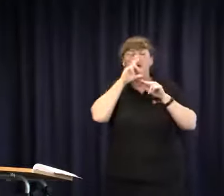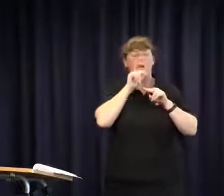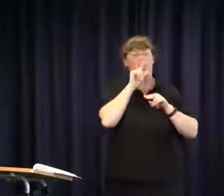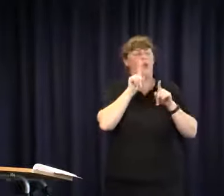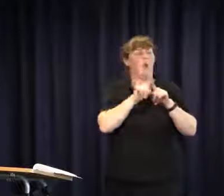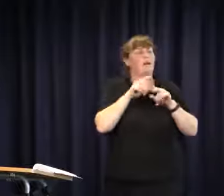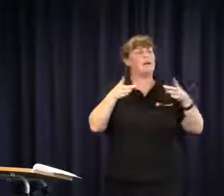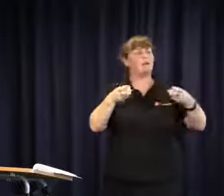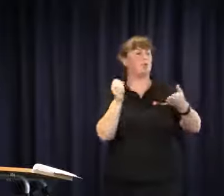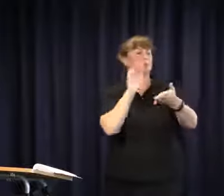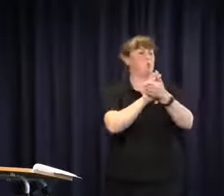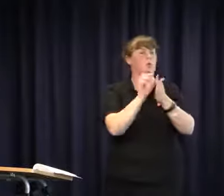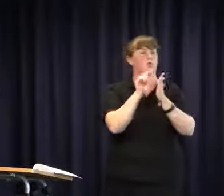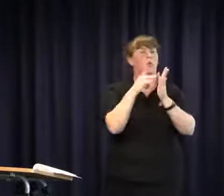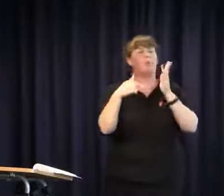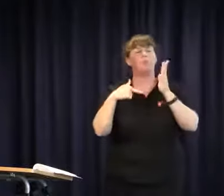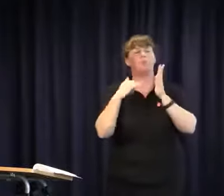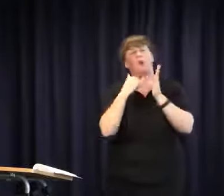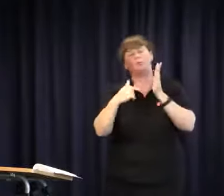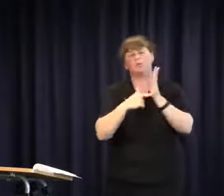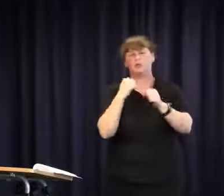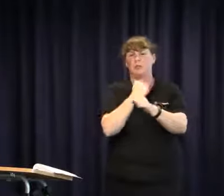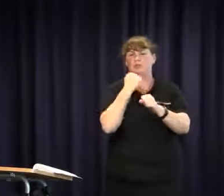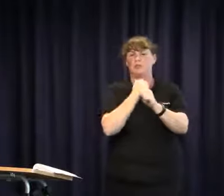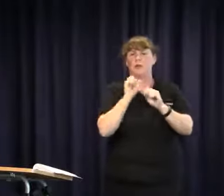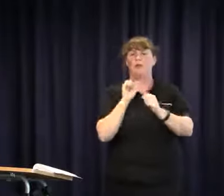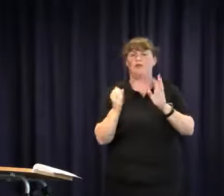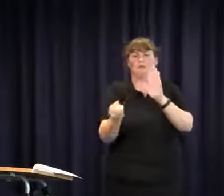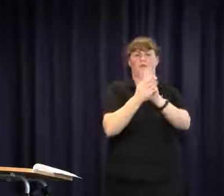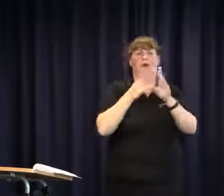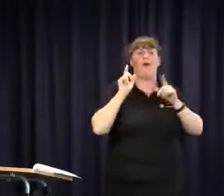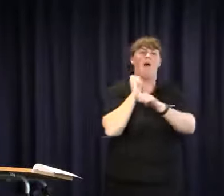Deaf Victoria and other organisations to see if we can provide captioning through the post